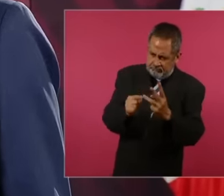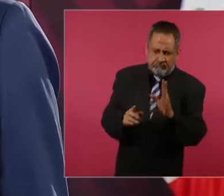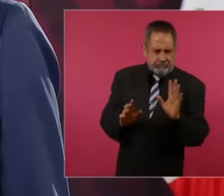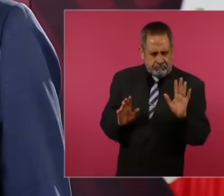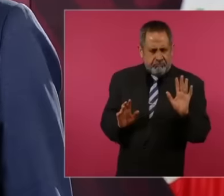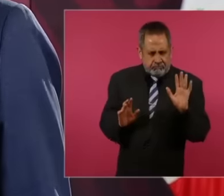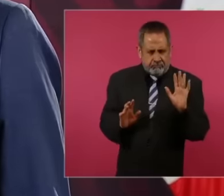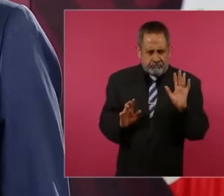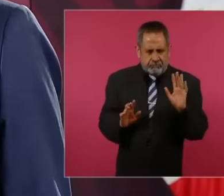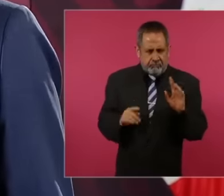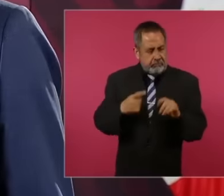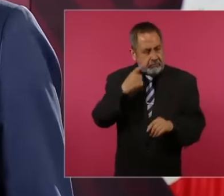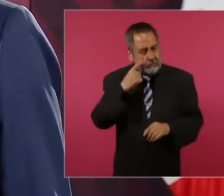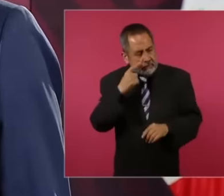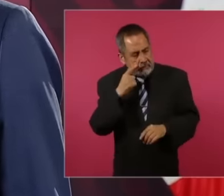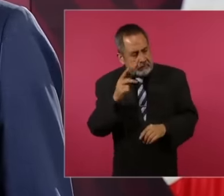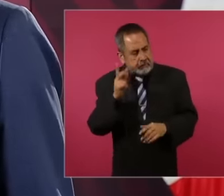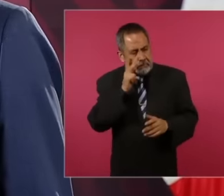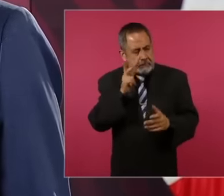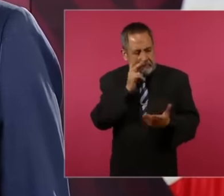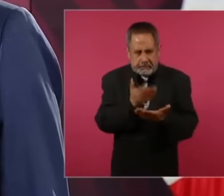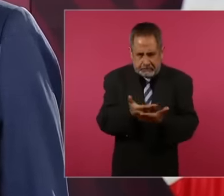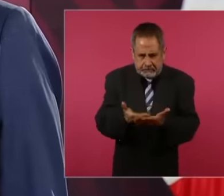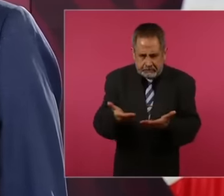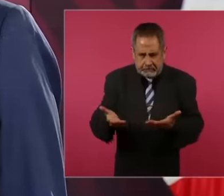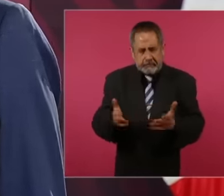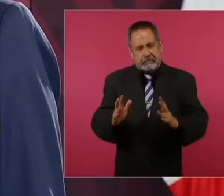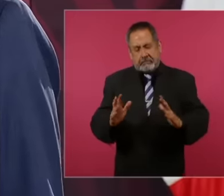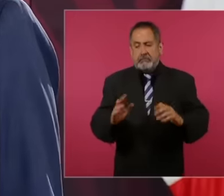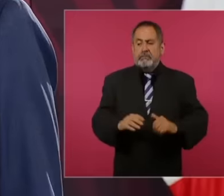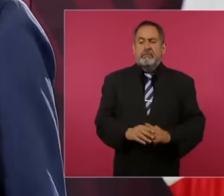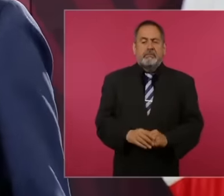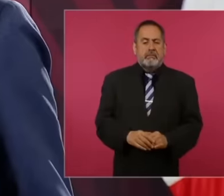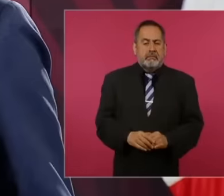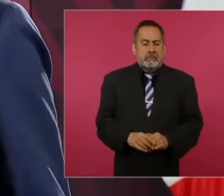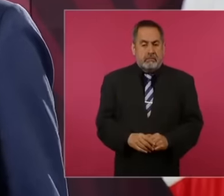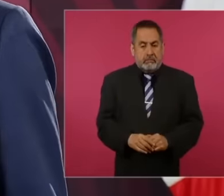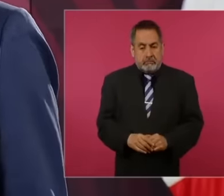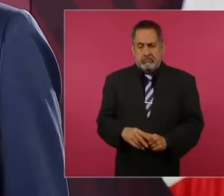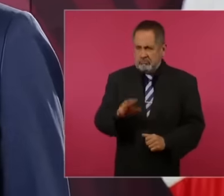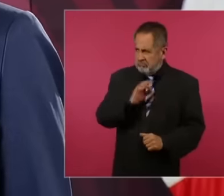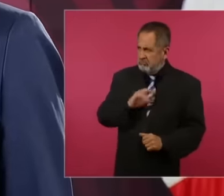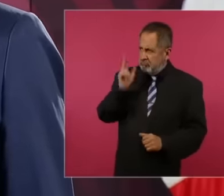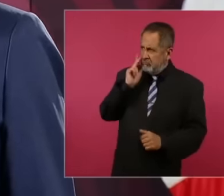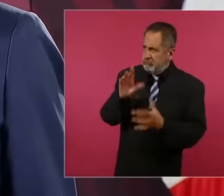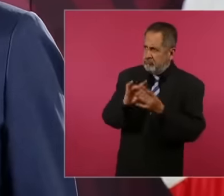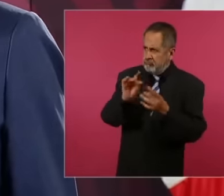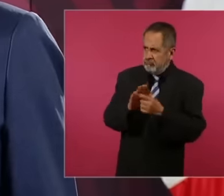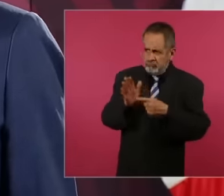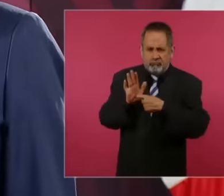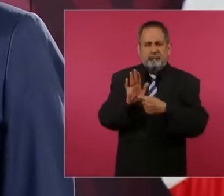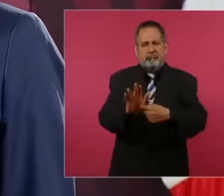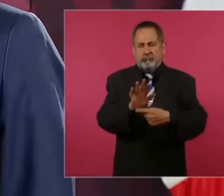to prove it. Because it is possible,